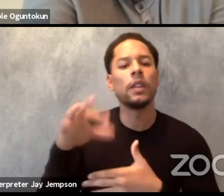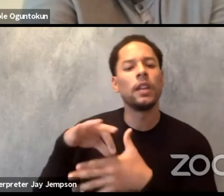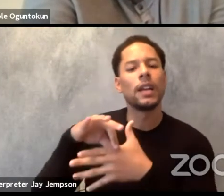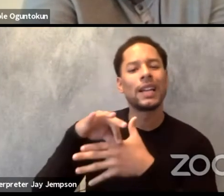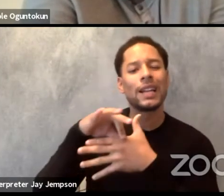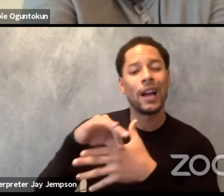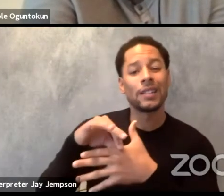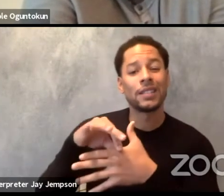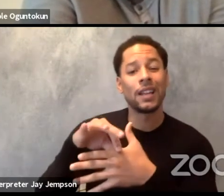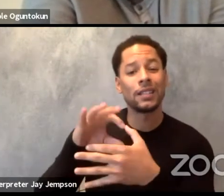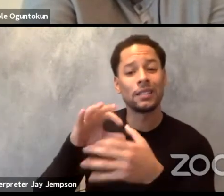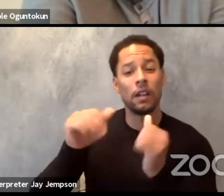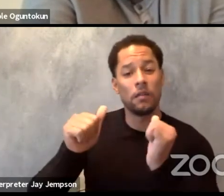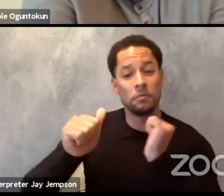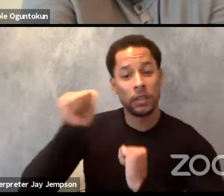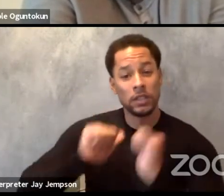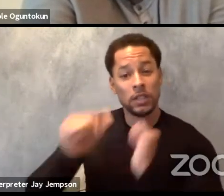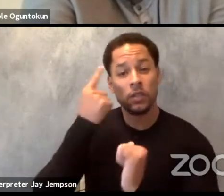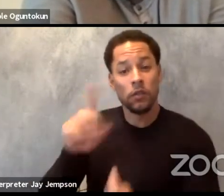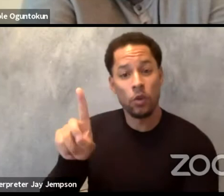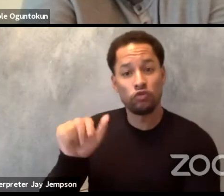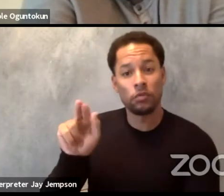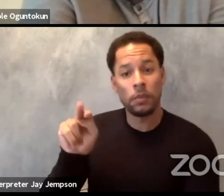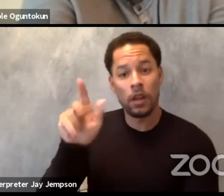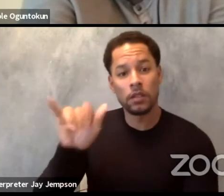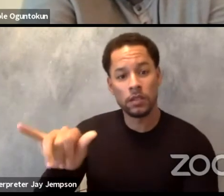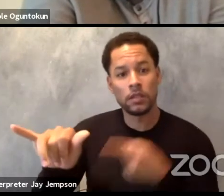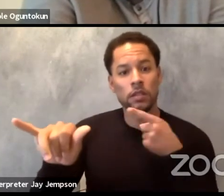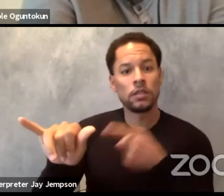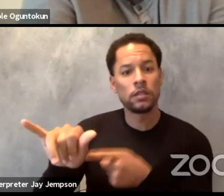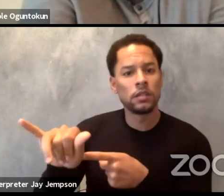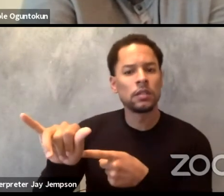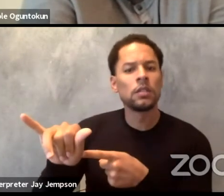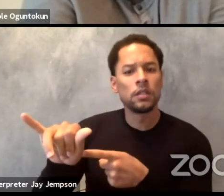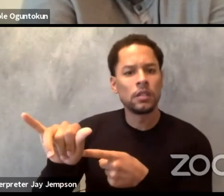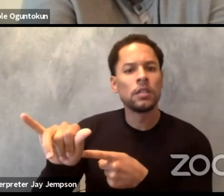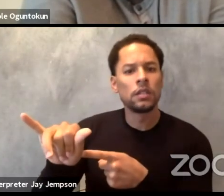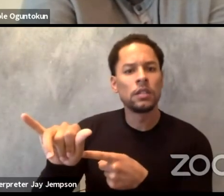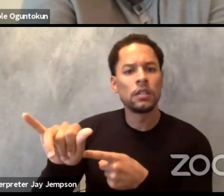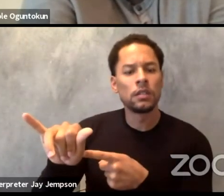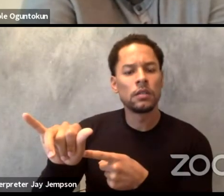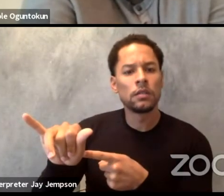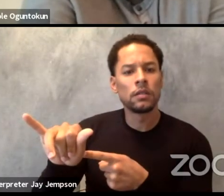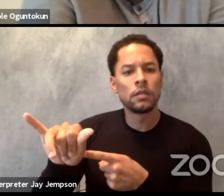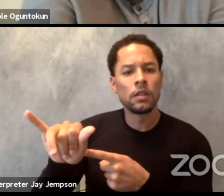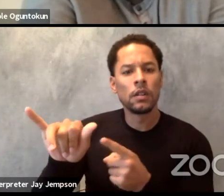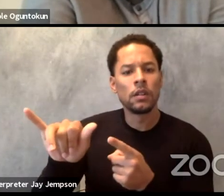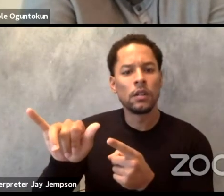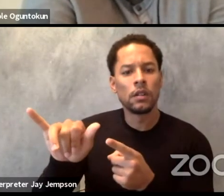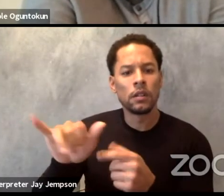to also speak about the institutional understanding of dramaturg. Because I know also, for Oga Wole and for Adham also,